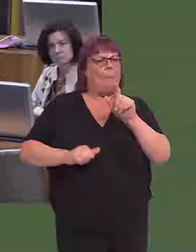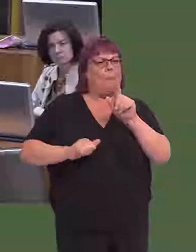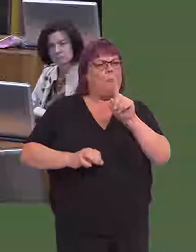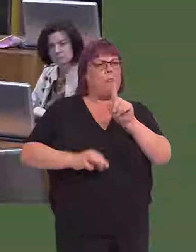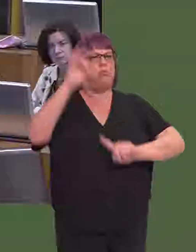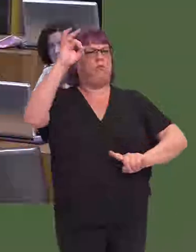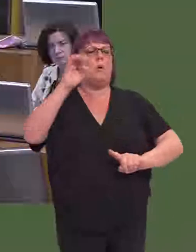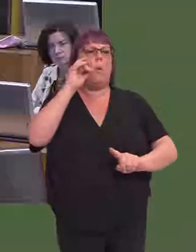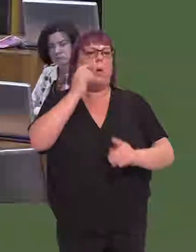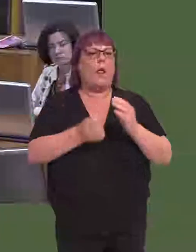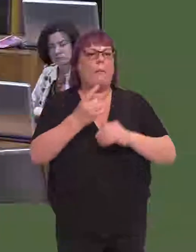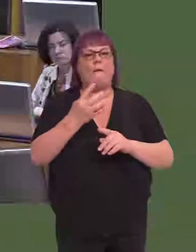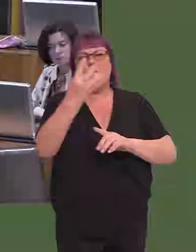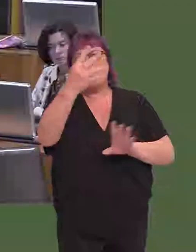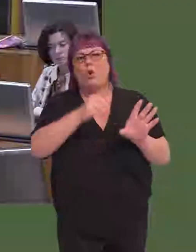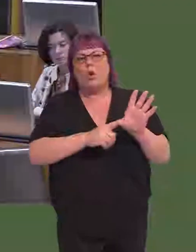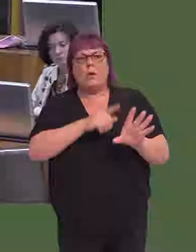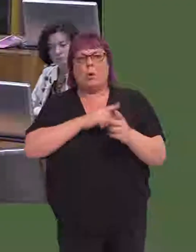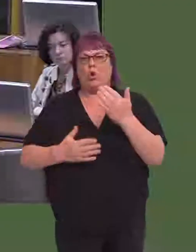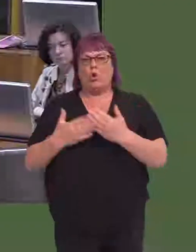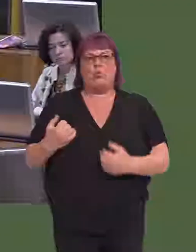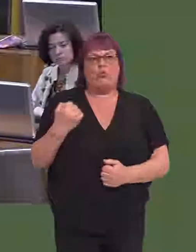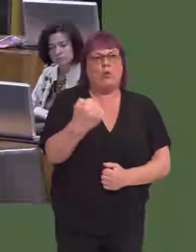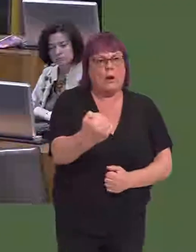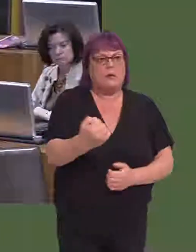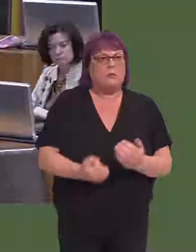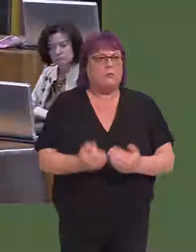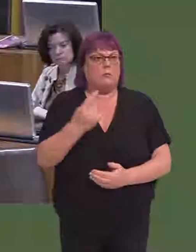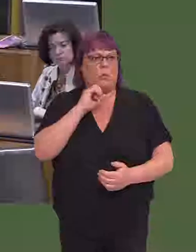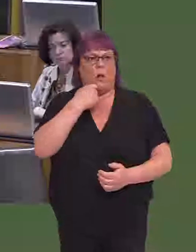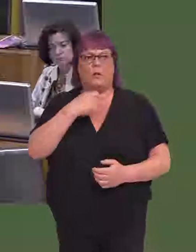about four or five years' time when people will see the roll-out of new trains and new modes of traction.